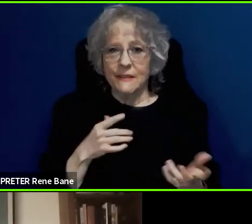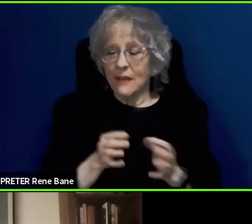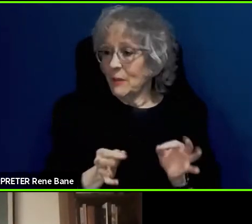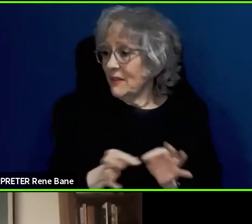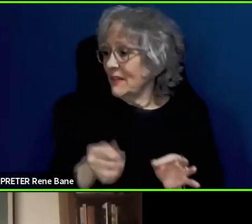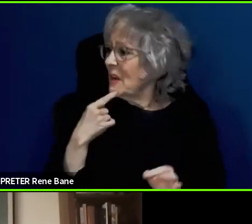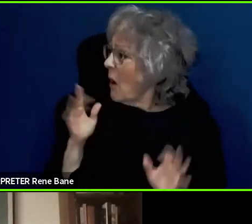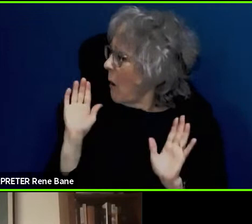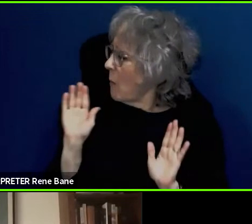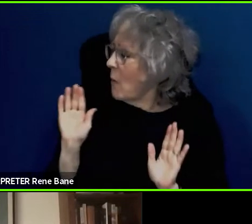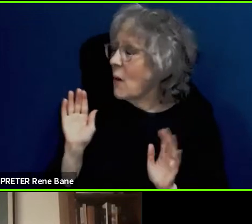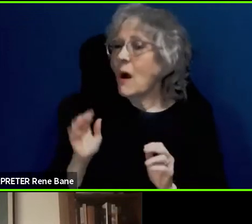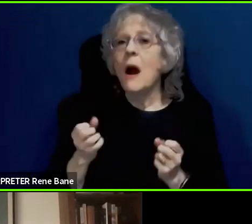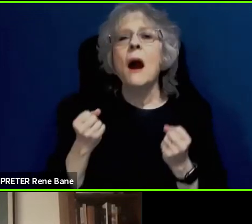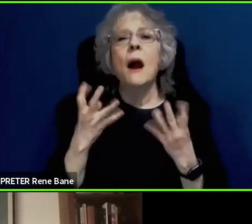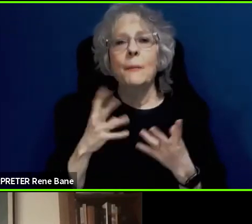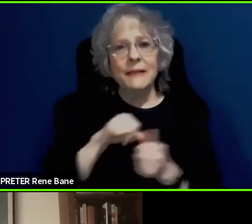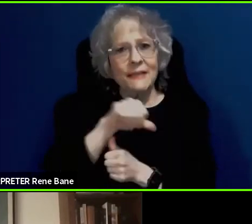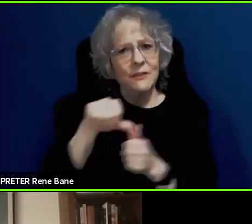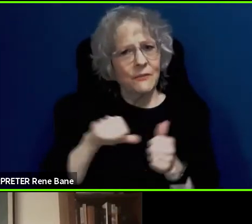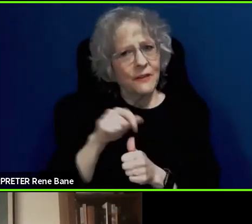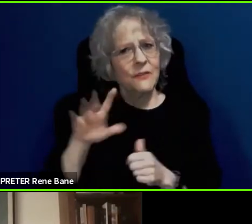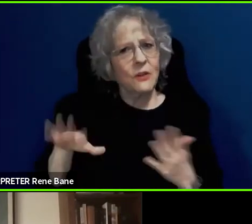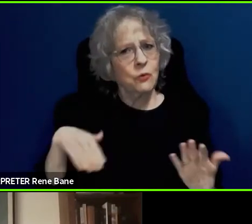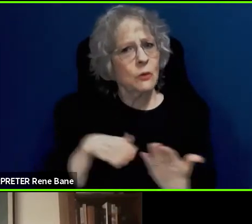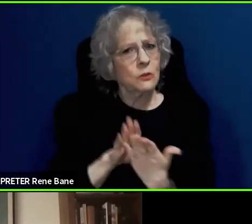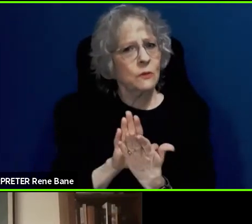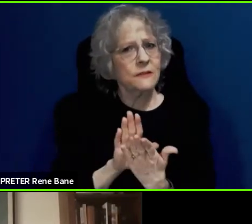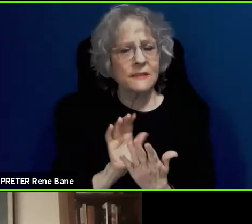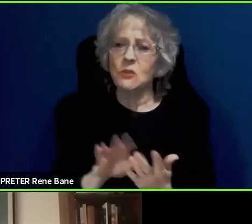many interfaces you are addressing here." So you kind of answered that question like you